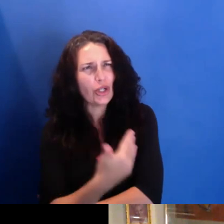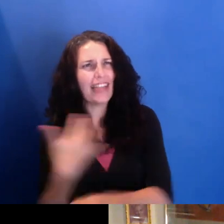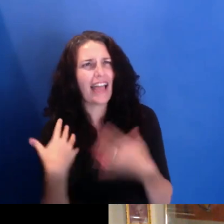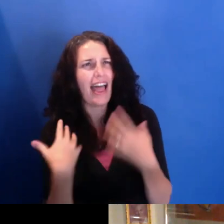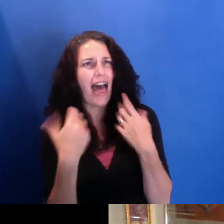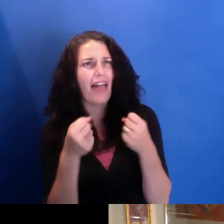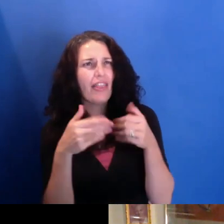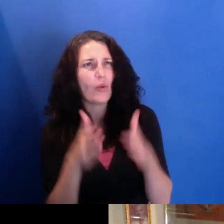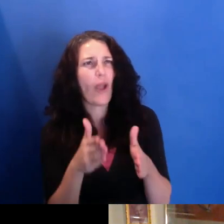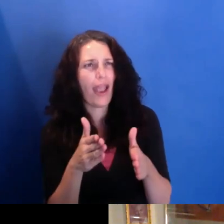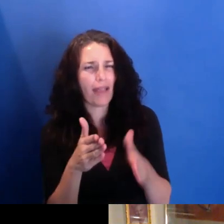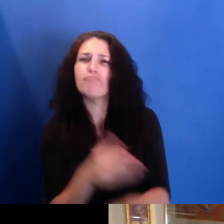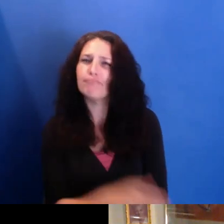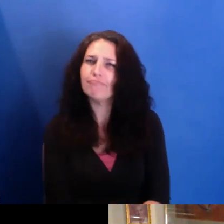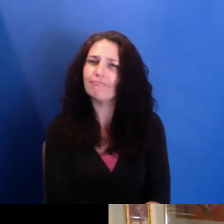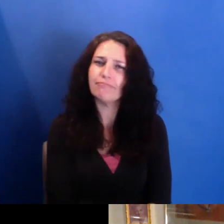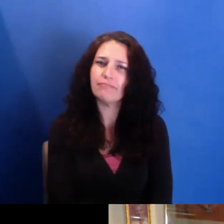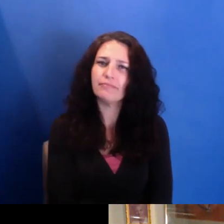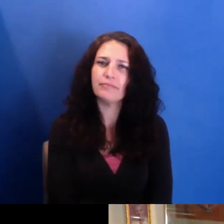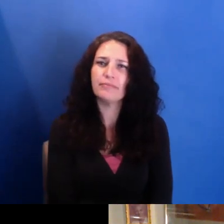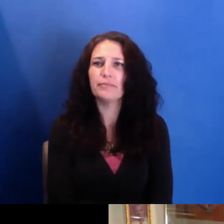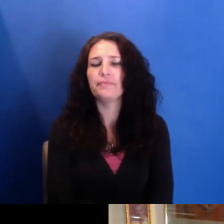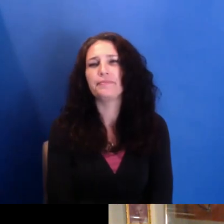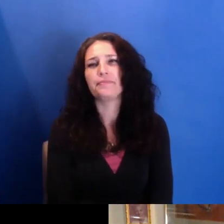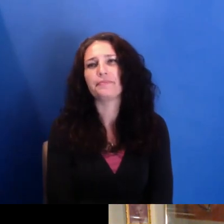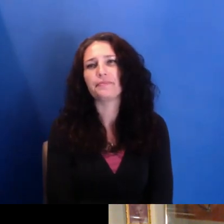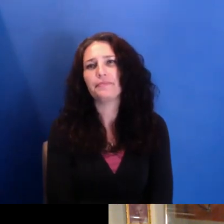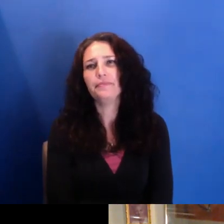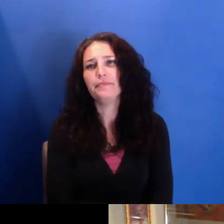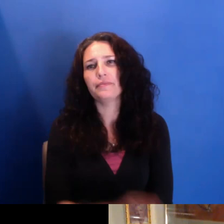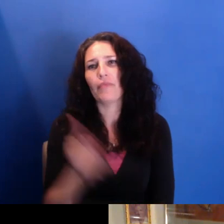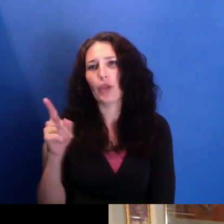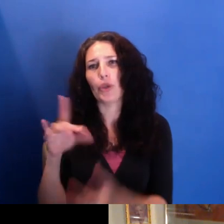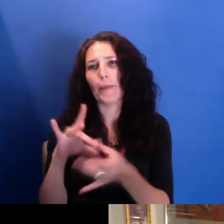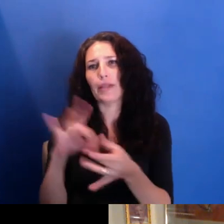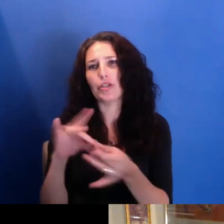Yeah. But you mentioned the New Negress Film Society.